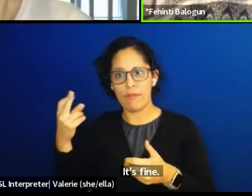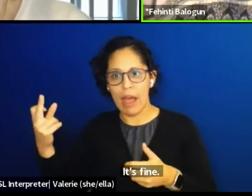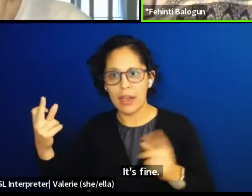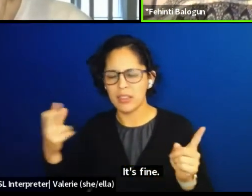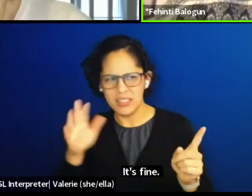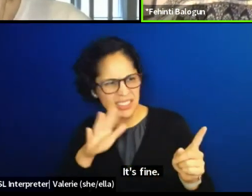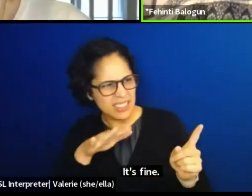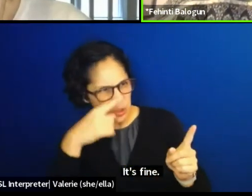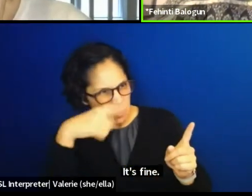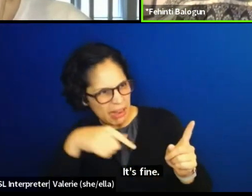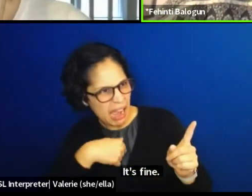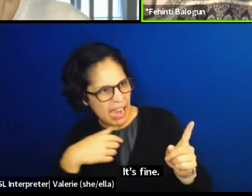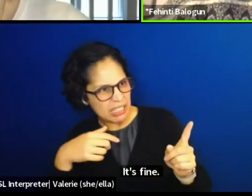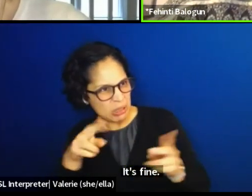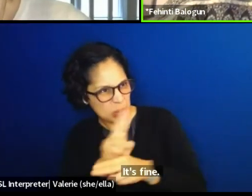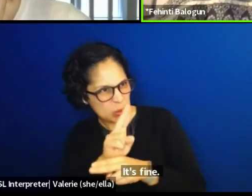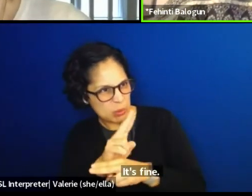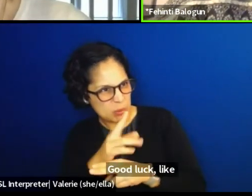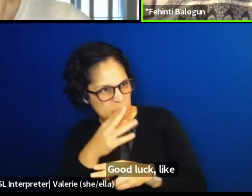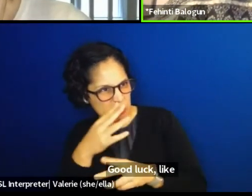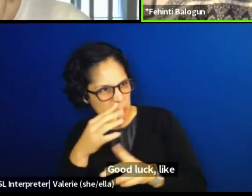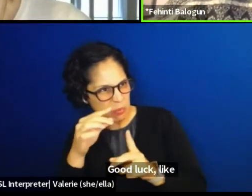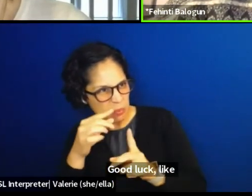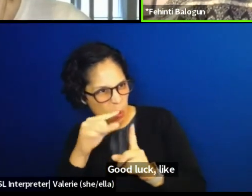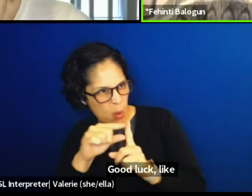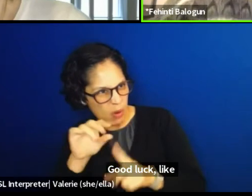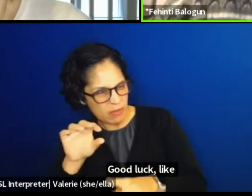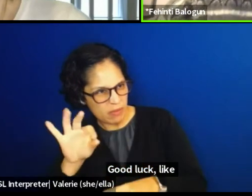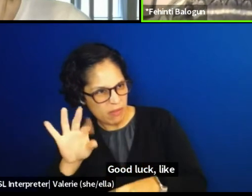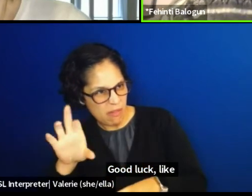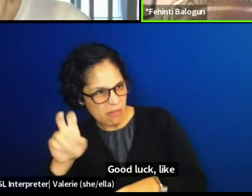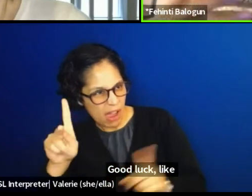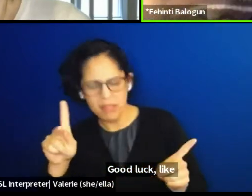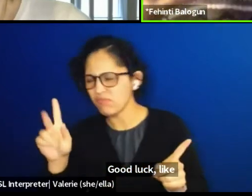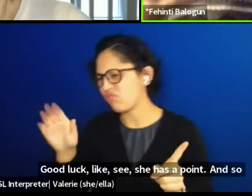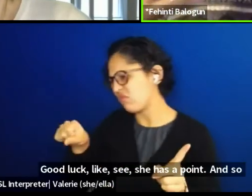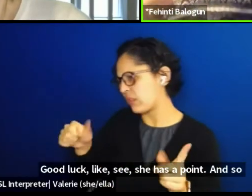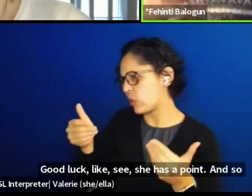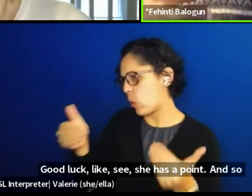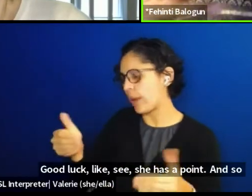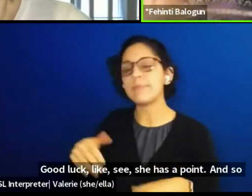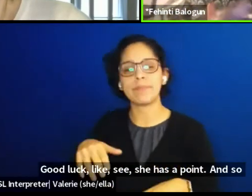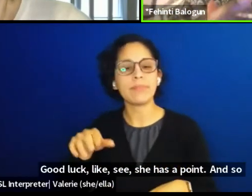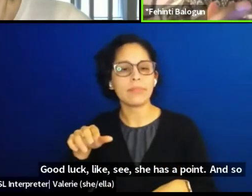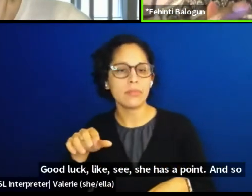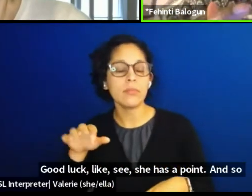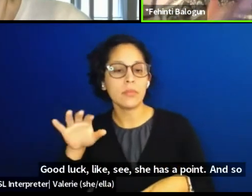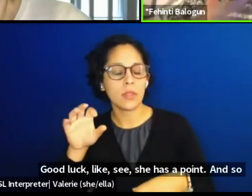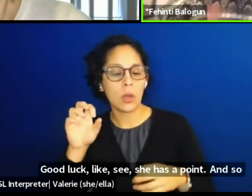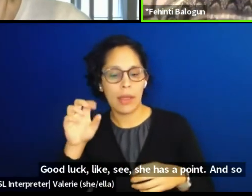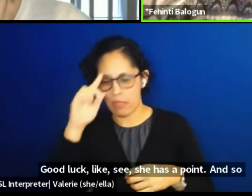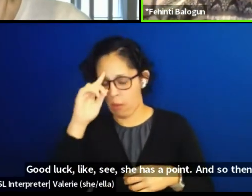I was like, oh, like she, she has a point. So then I took her voice recordings